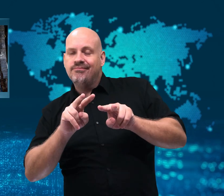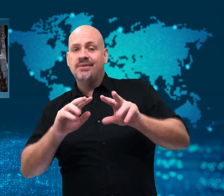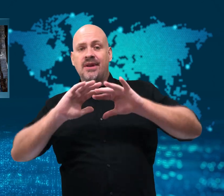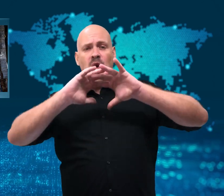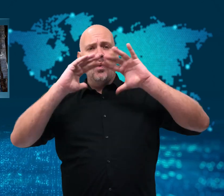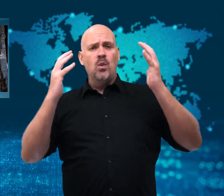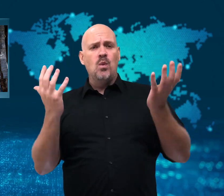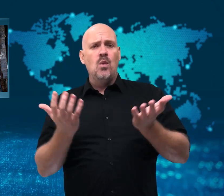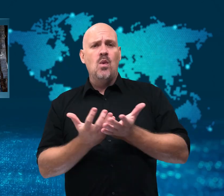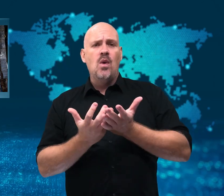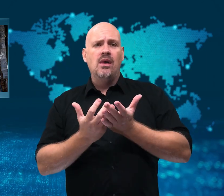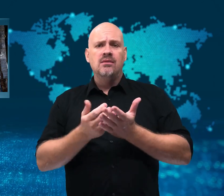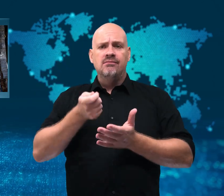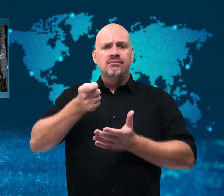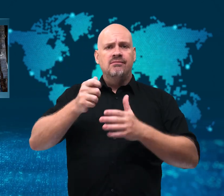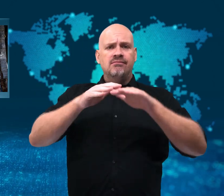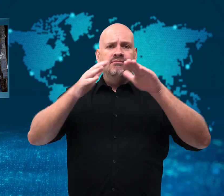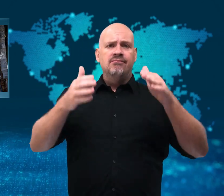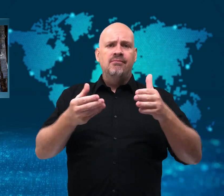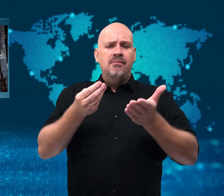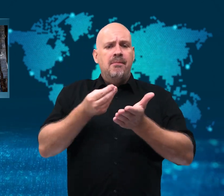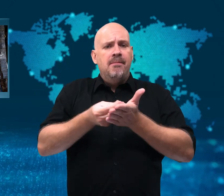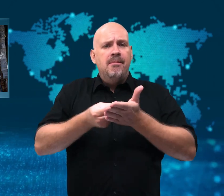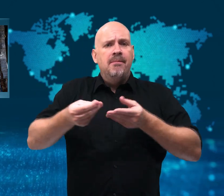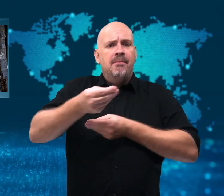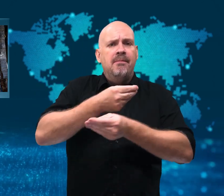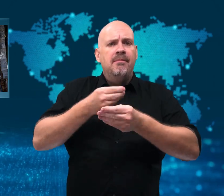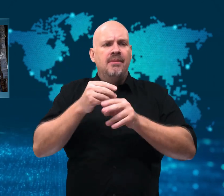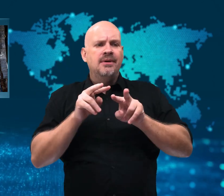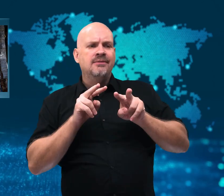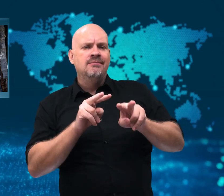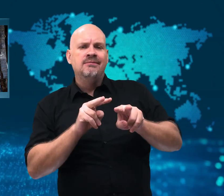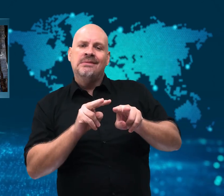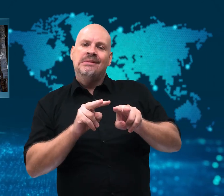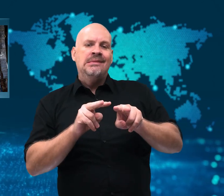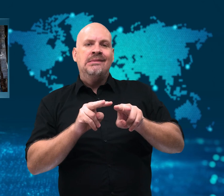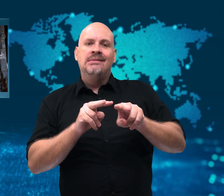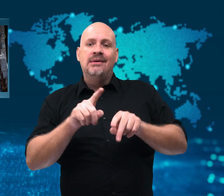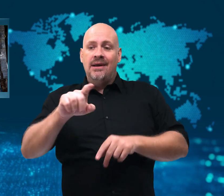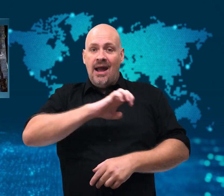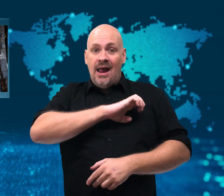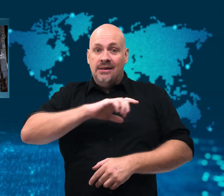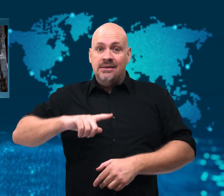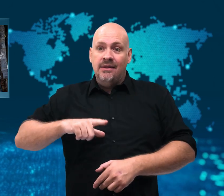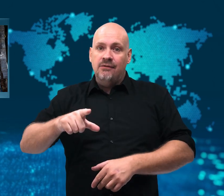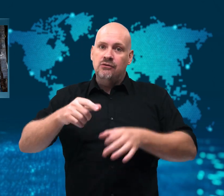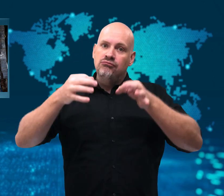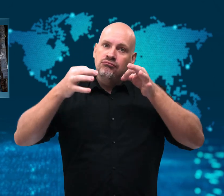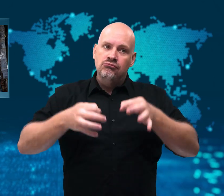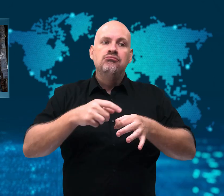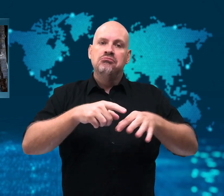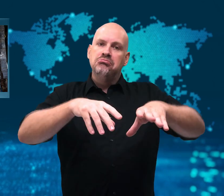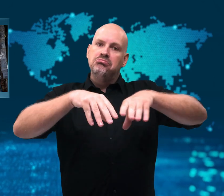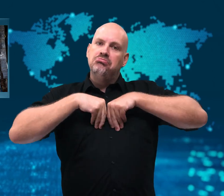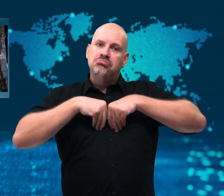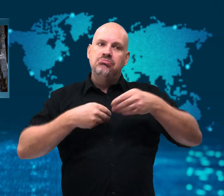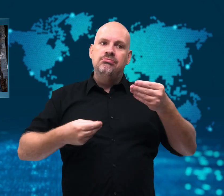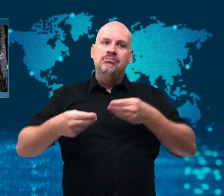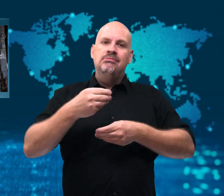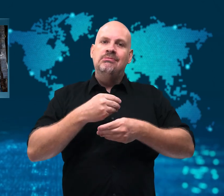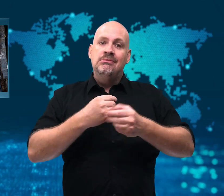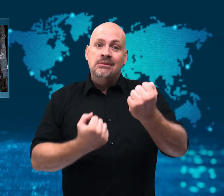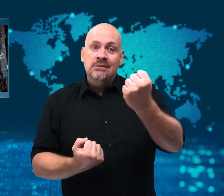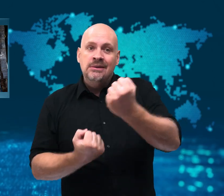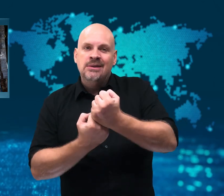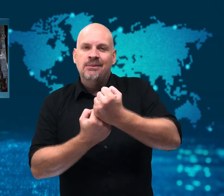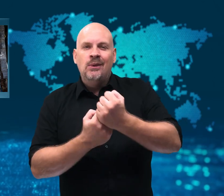the World Bank does not support El Salvador’s decision and some